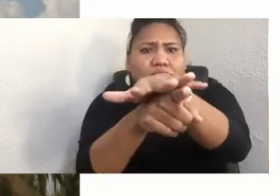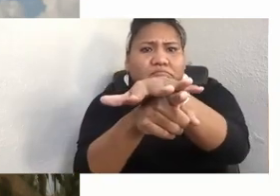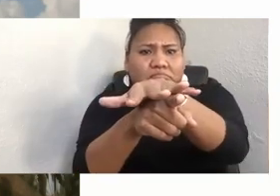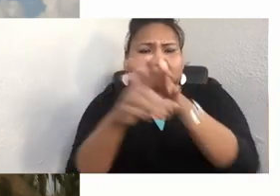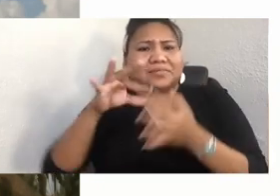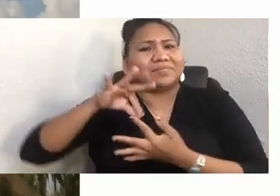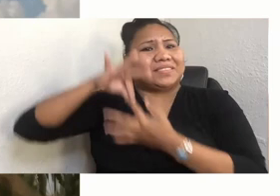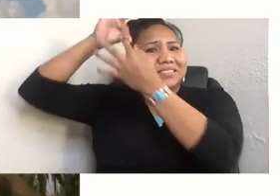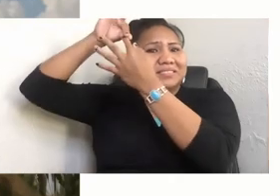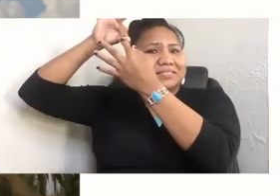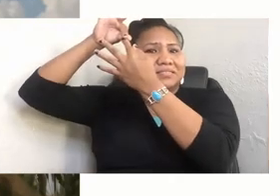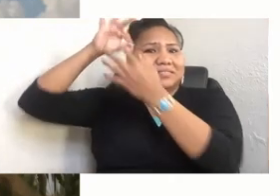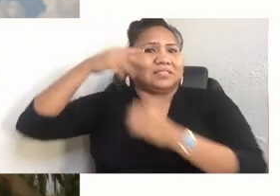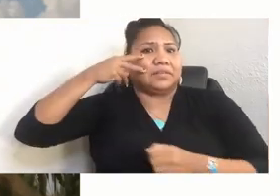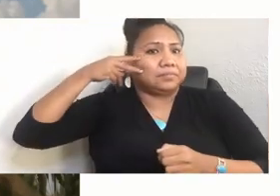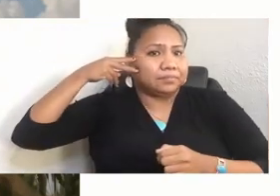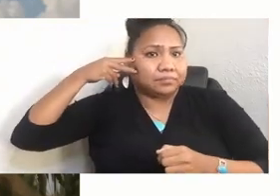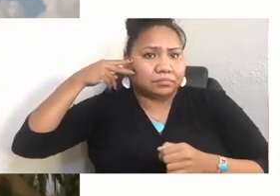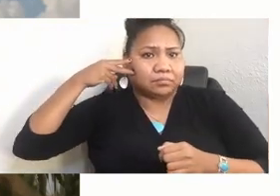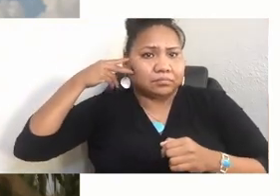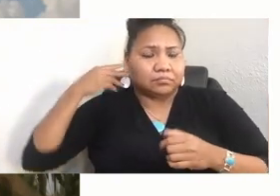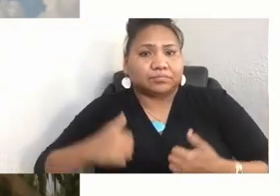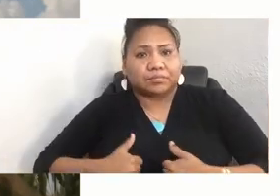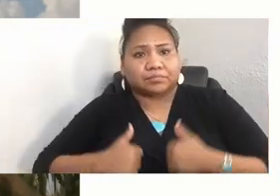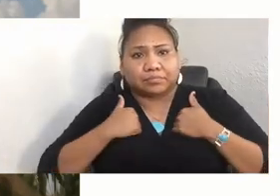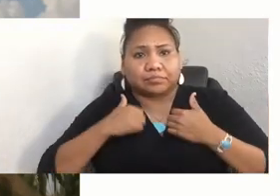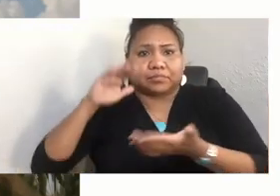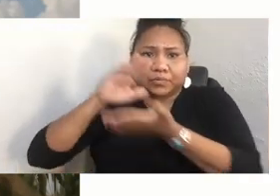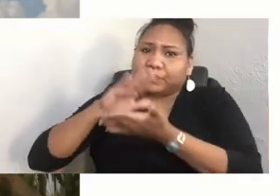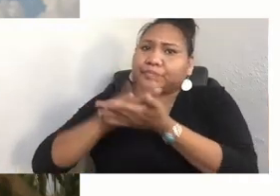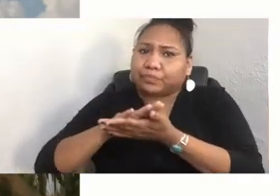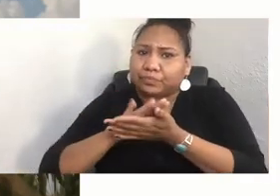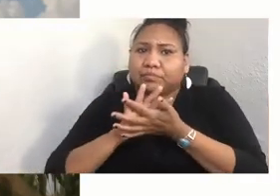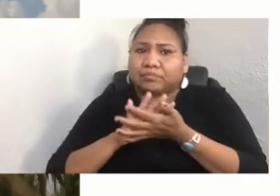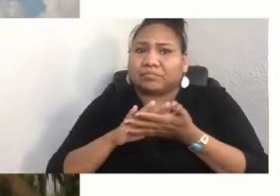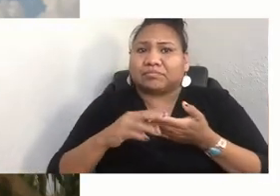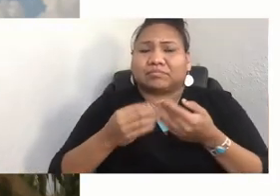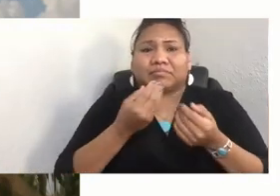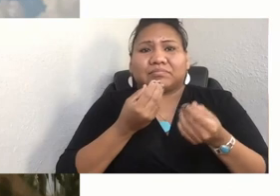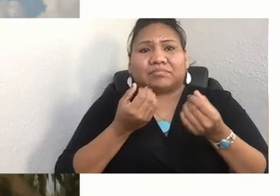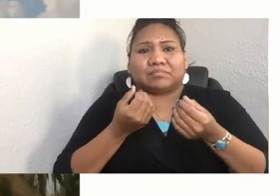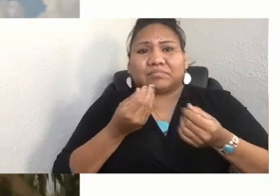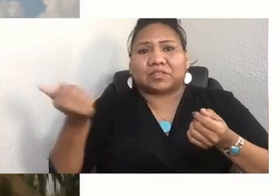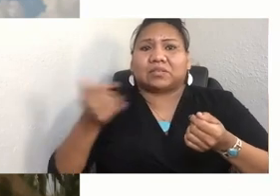of our mothers came home and had daughters to whom they could not say, I love you.